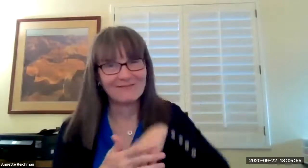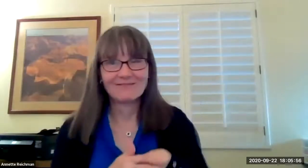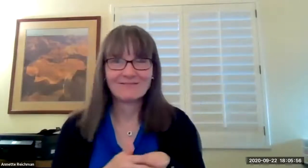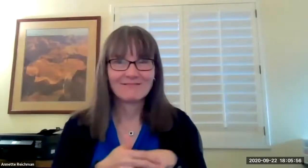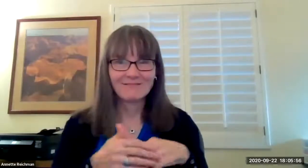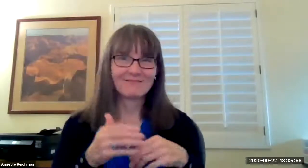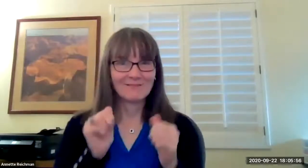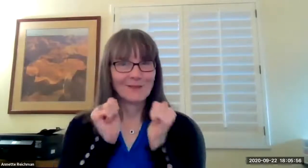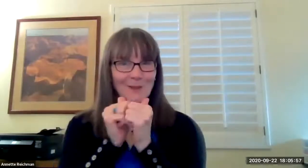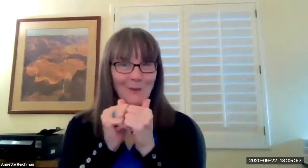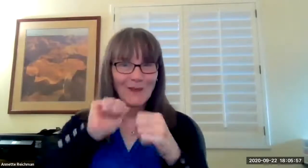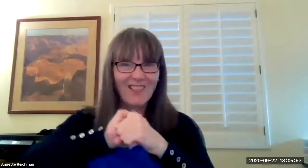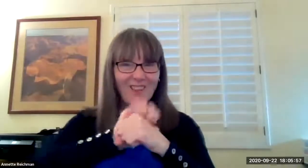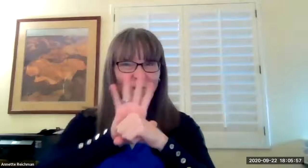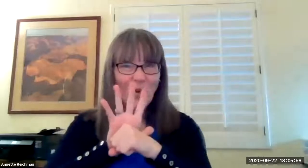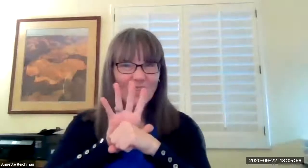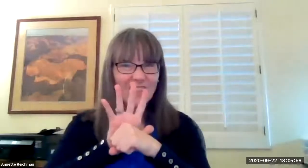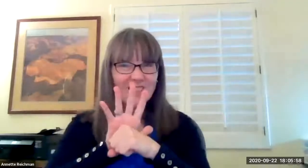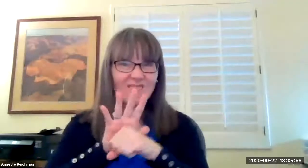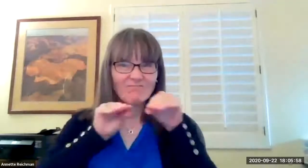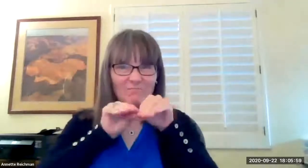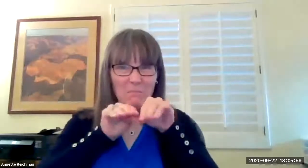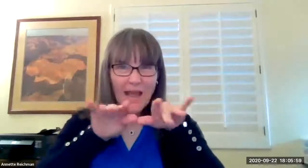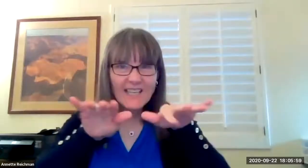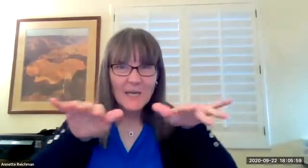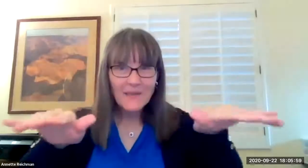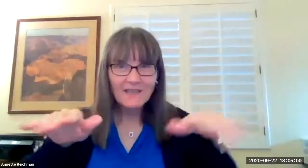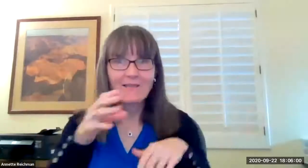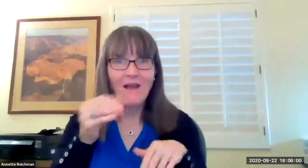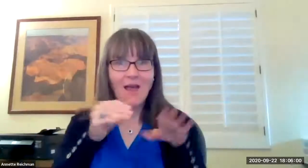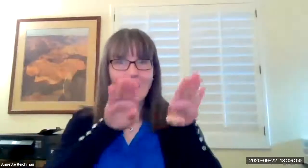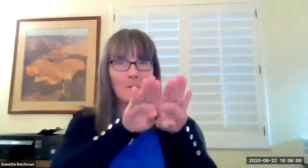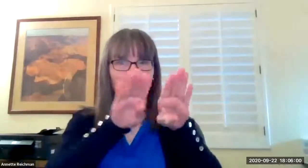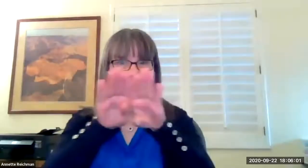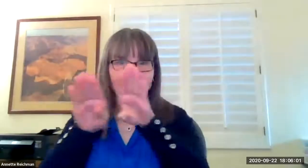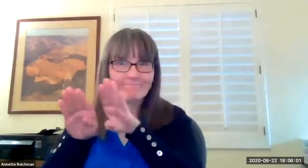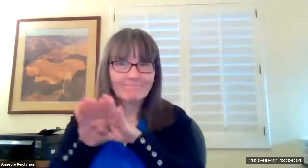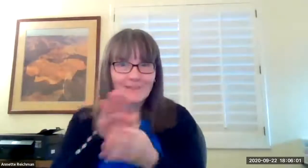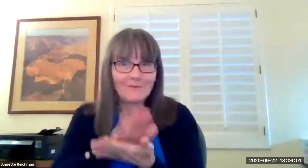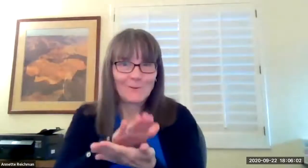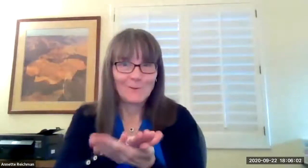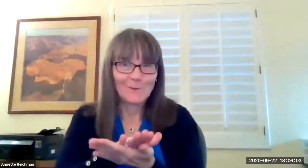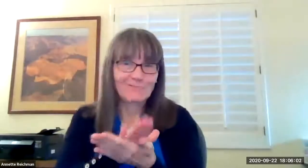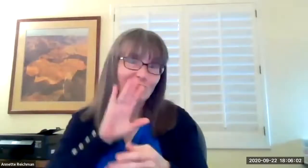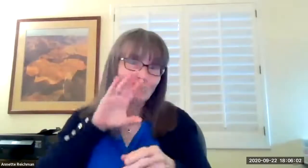upside down